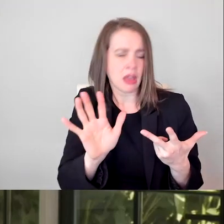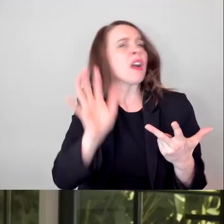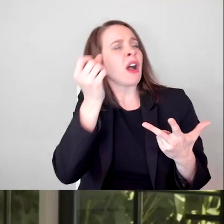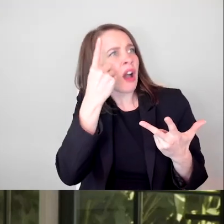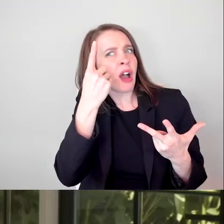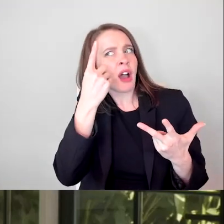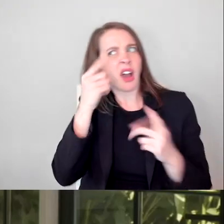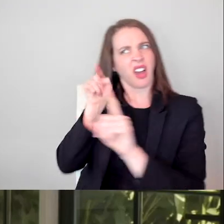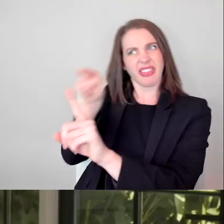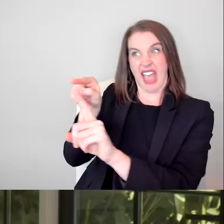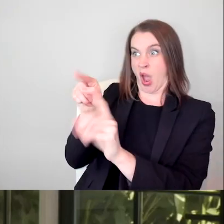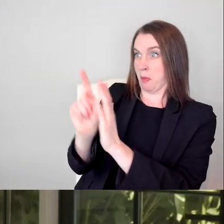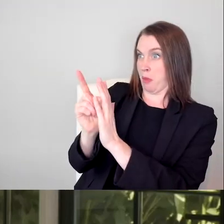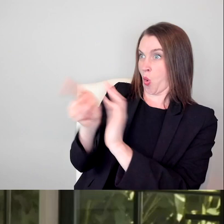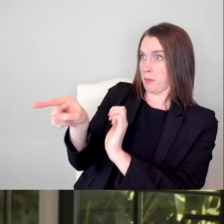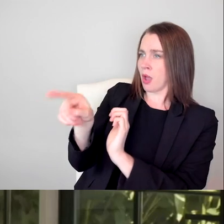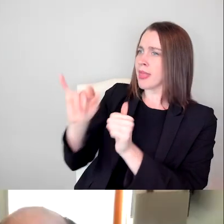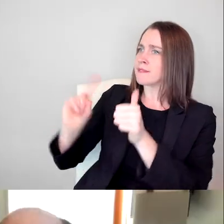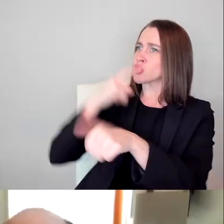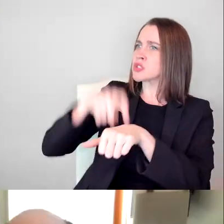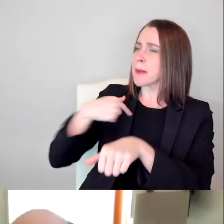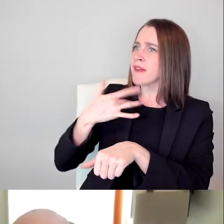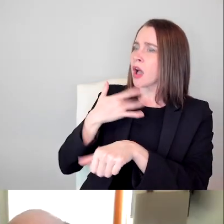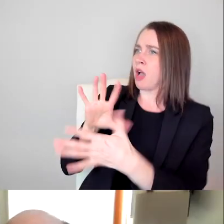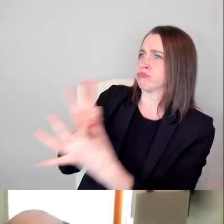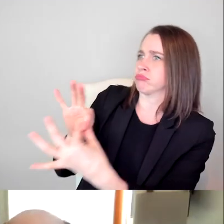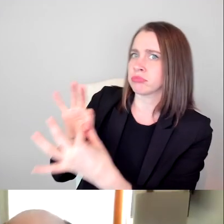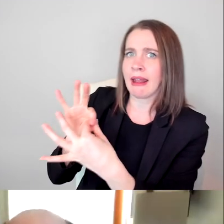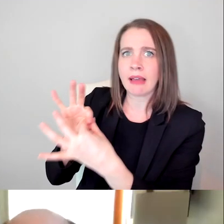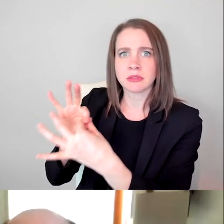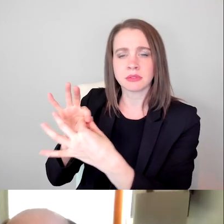seen a shred of something that I related to. Do you feel like you have any influence over the talent